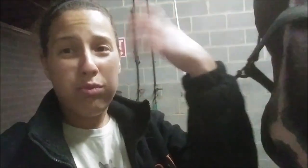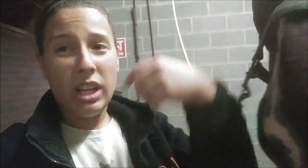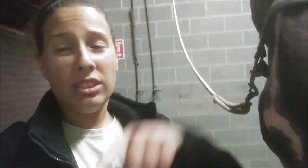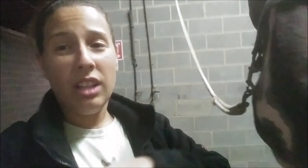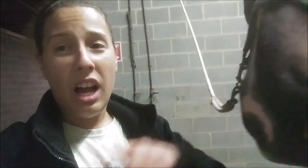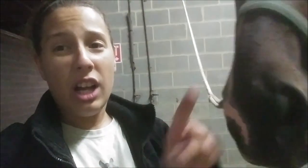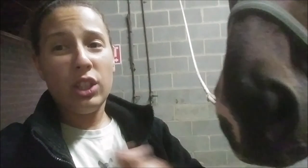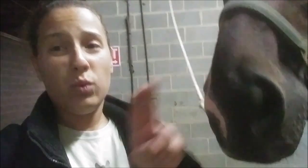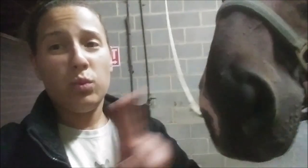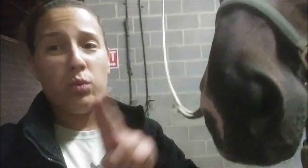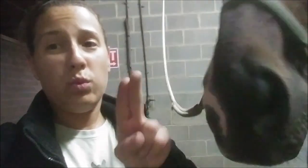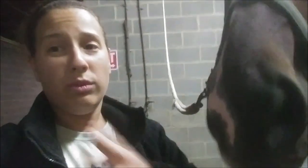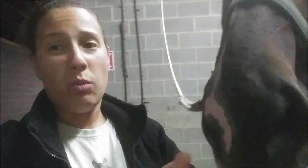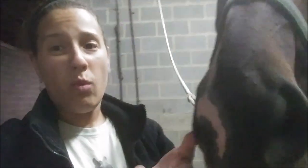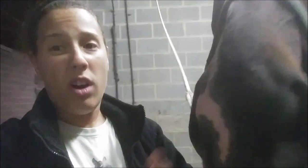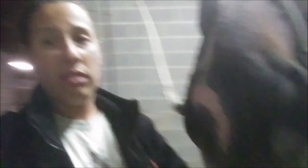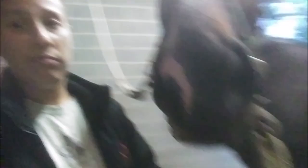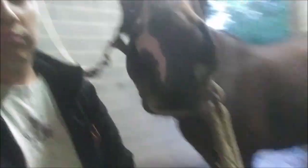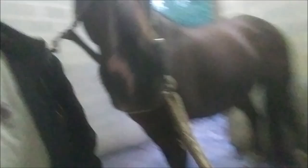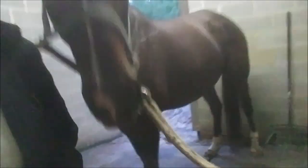Brush I used: